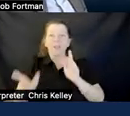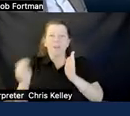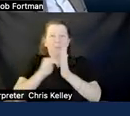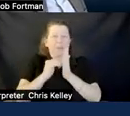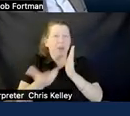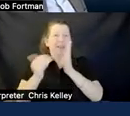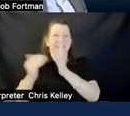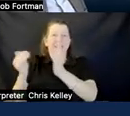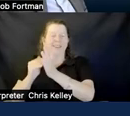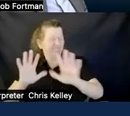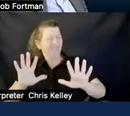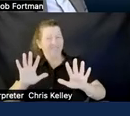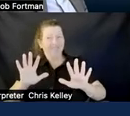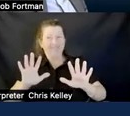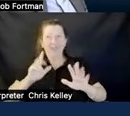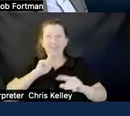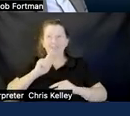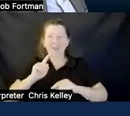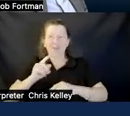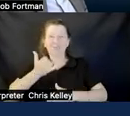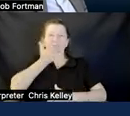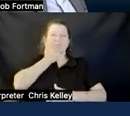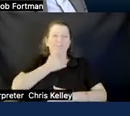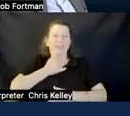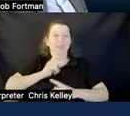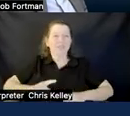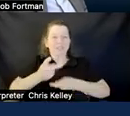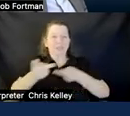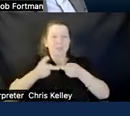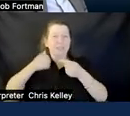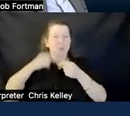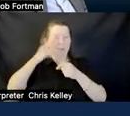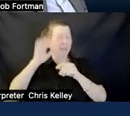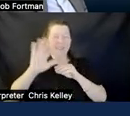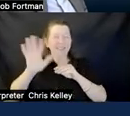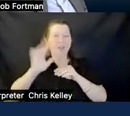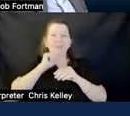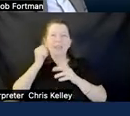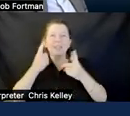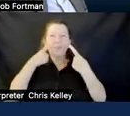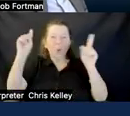physical spaces in vr for example and so i'm thinking more about how do we preserve the the the